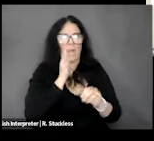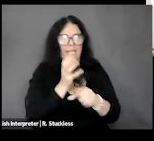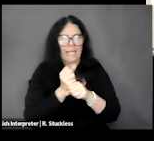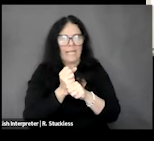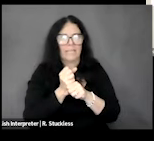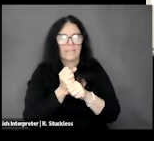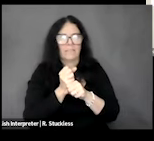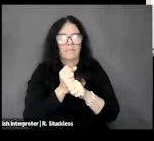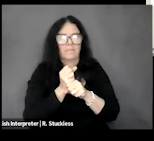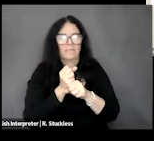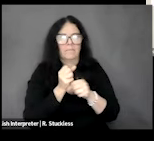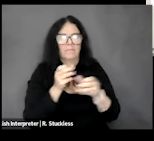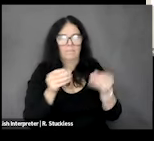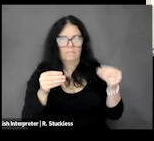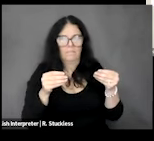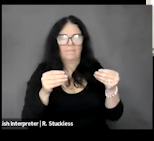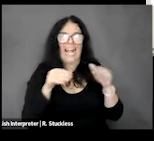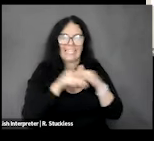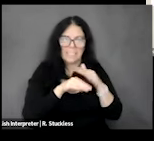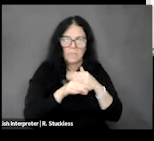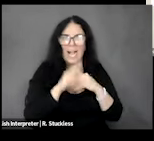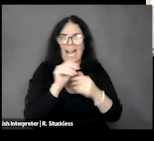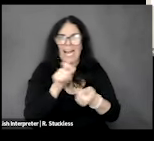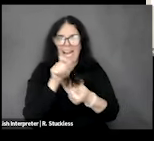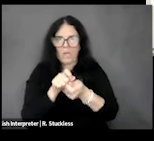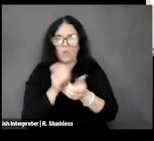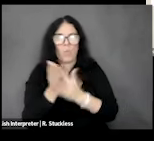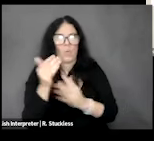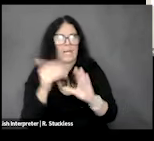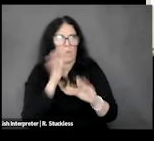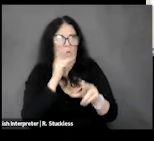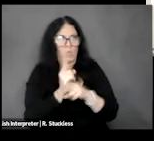accurate copies through email. So, it's going to be the email that you used to register for